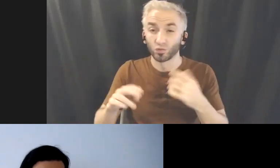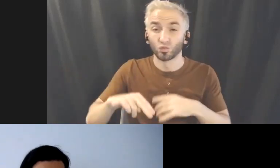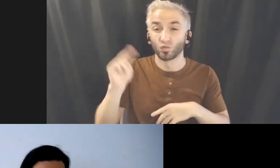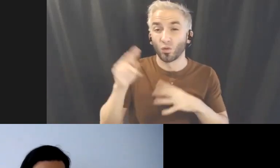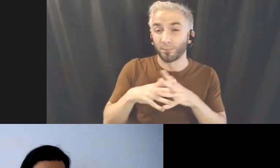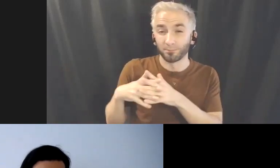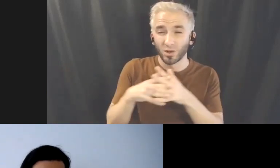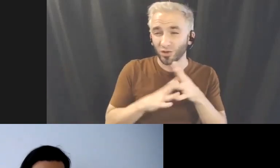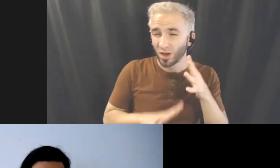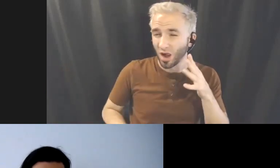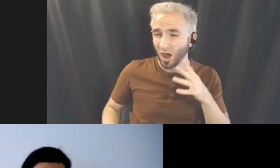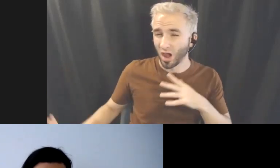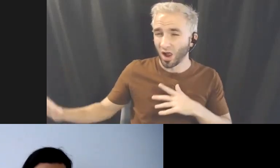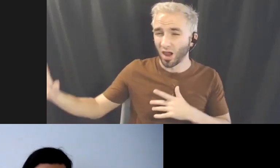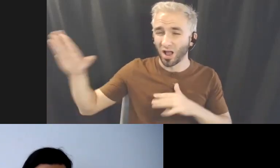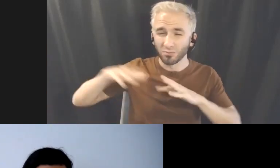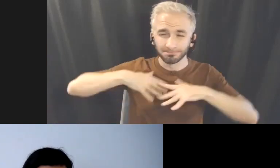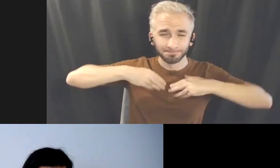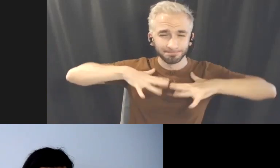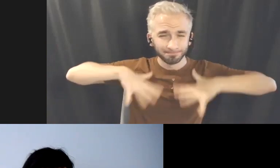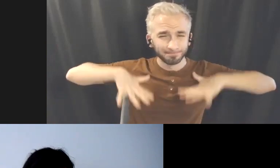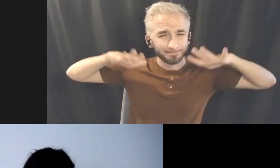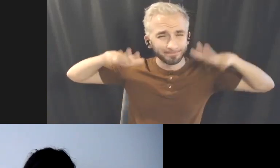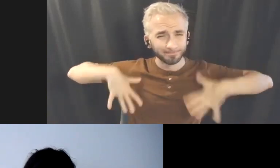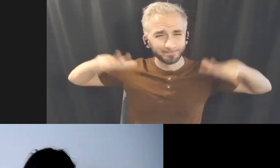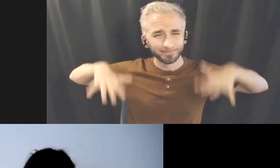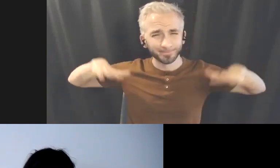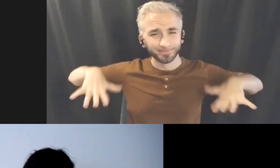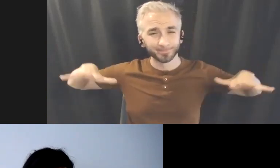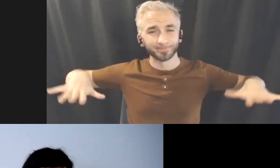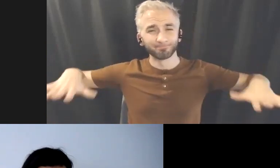North America your whole continent expanding.